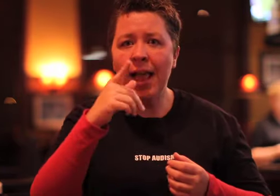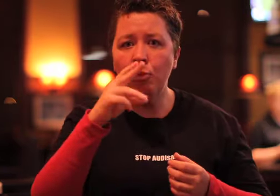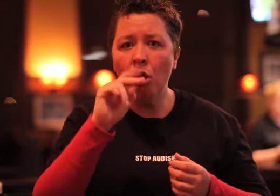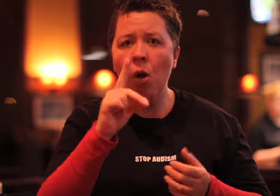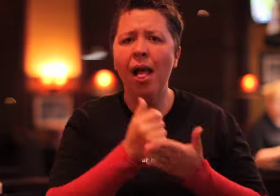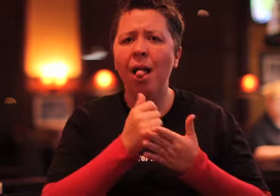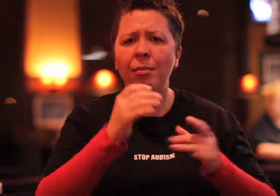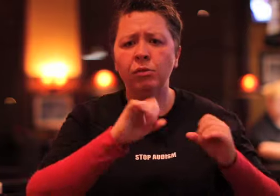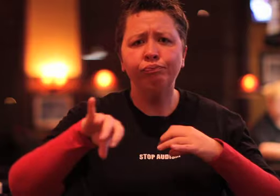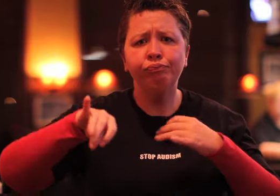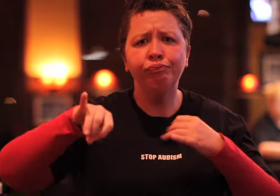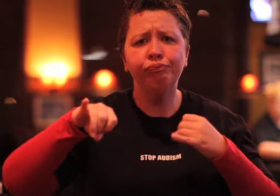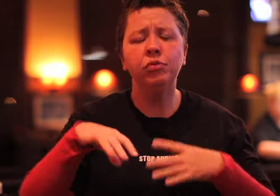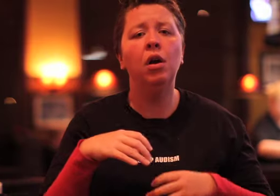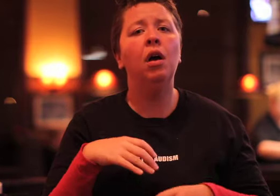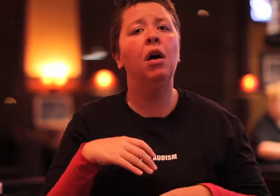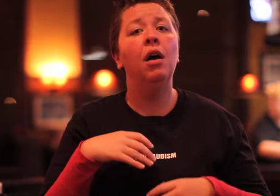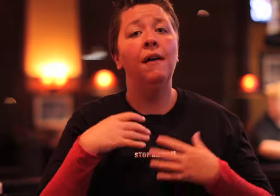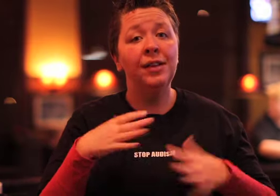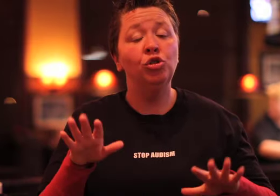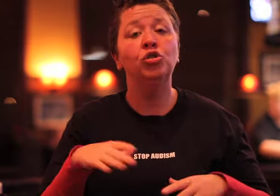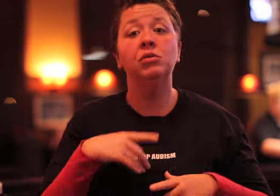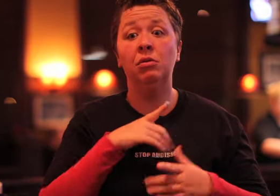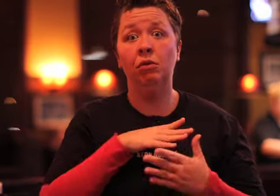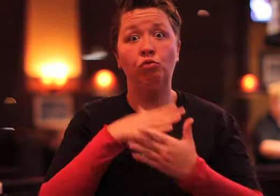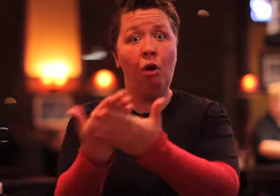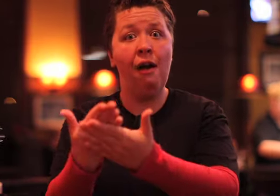taking down tents, hauling equipment, cleaning up campgrounds.